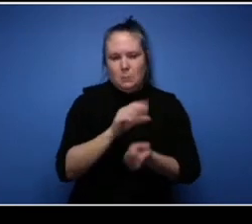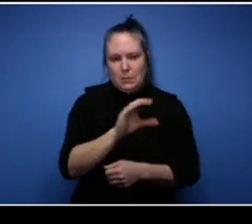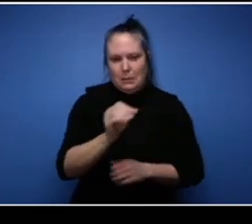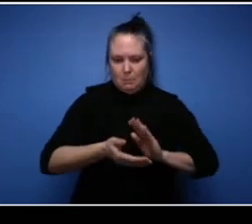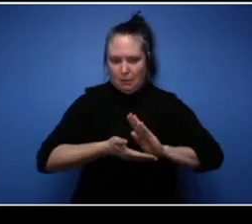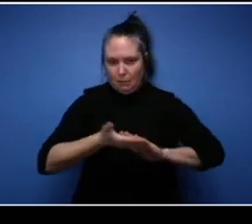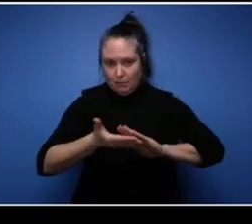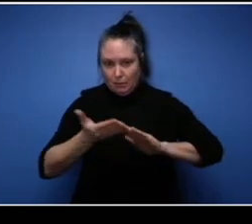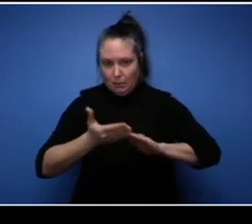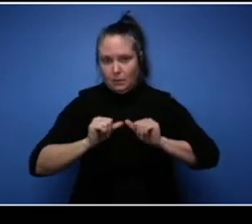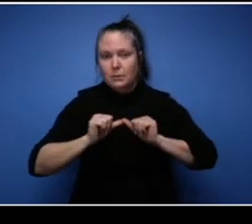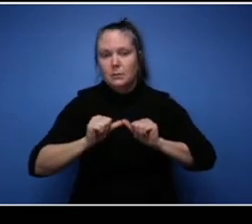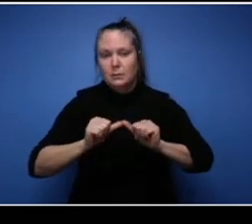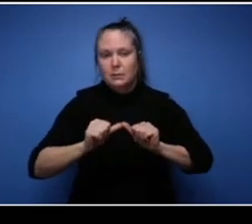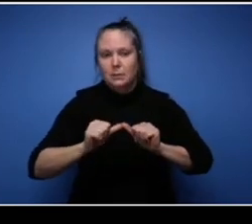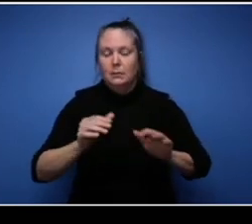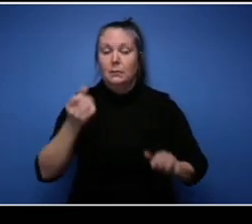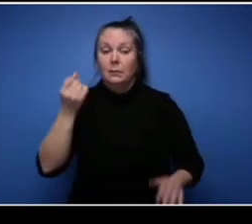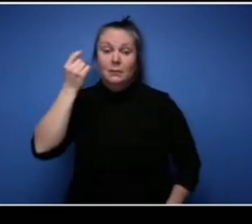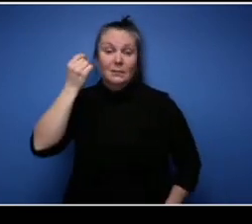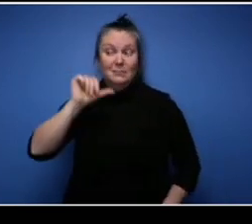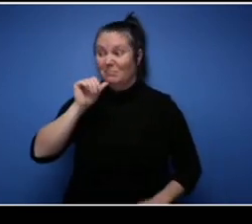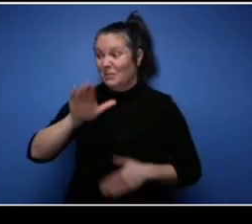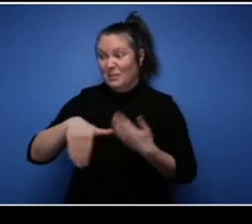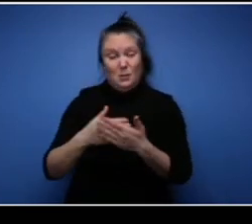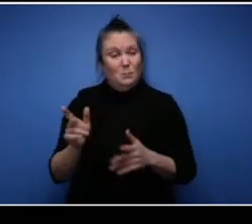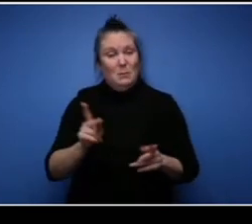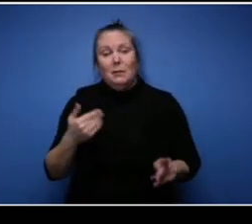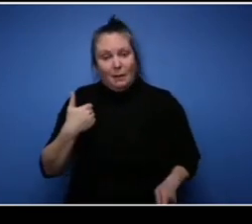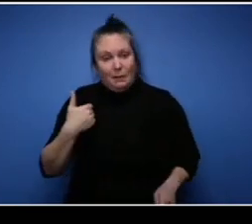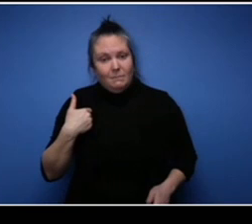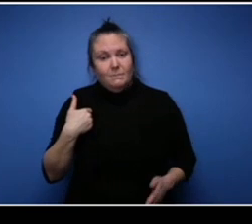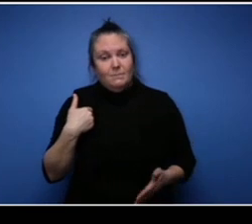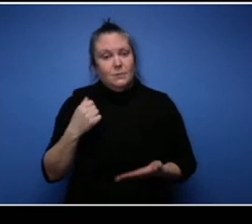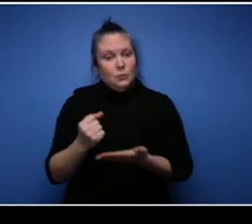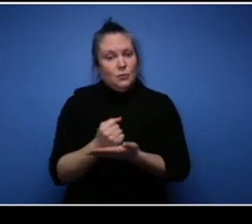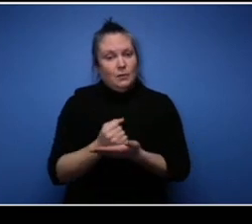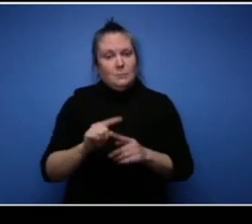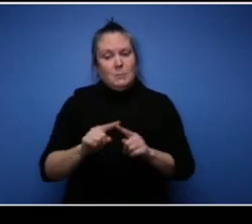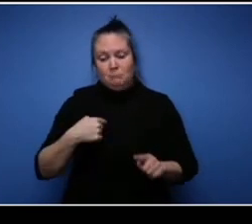which you know not everybody has a personal credit card but I did at that time with a